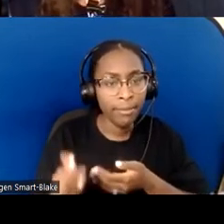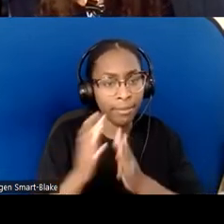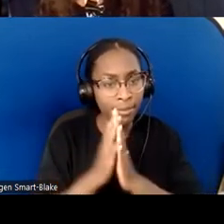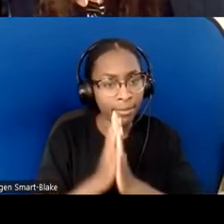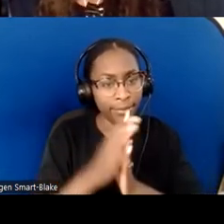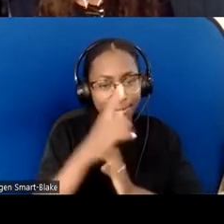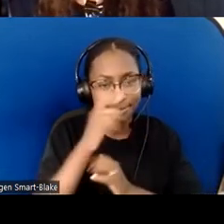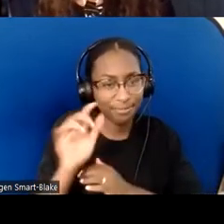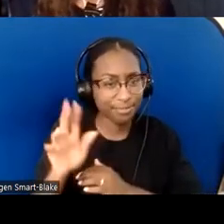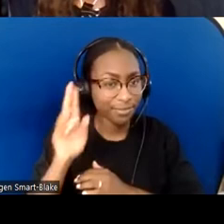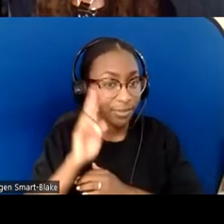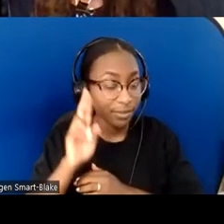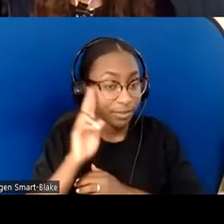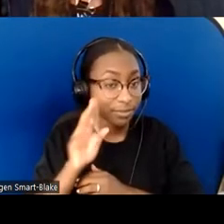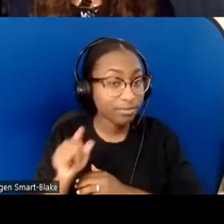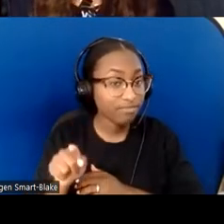and their father was in the hospital.